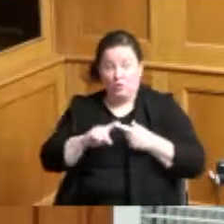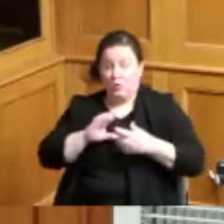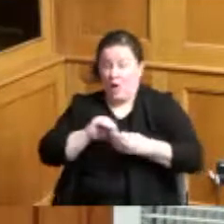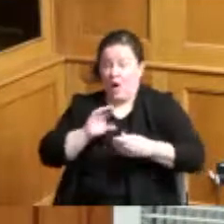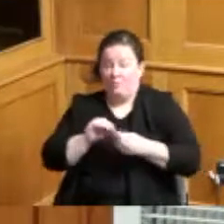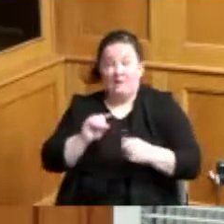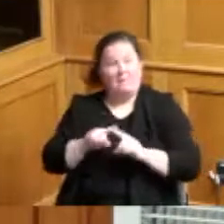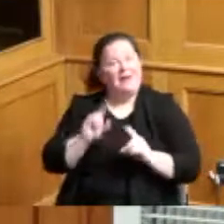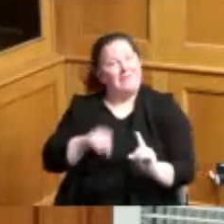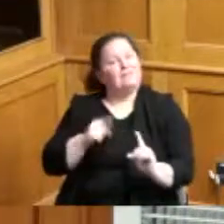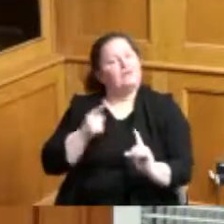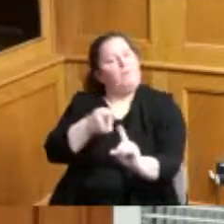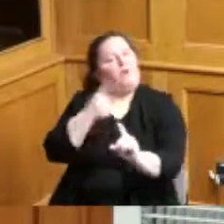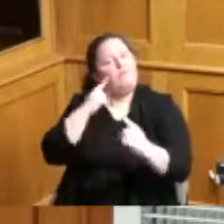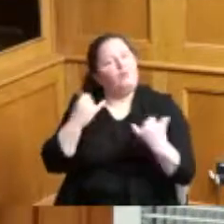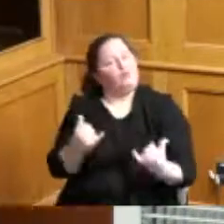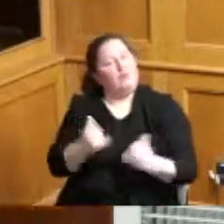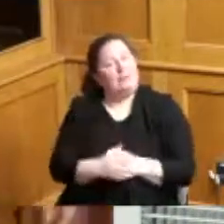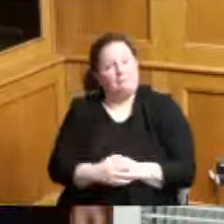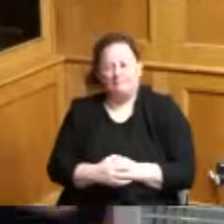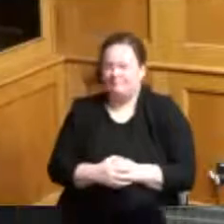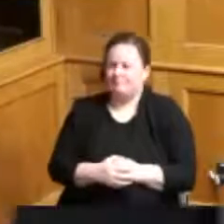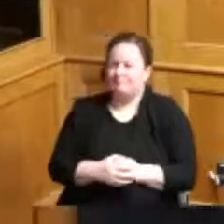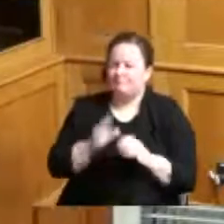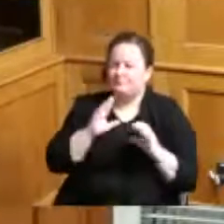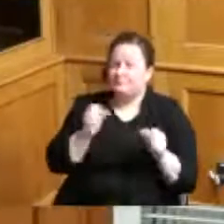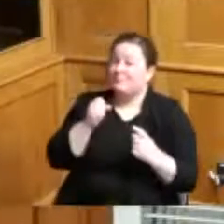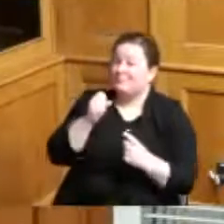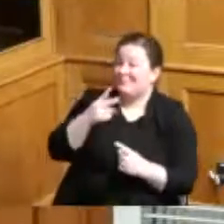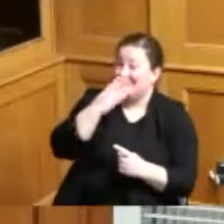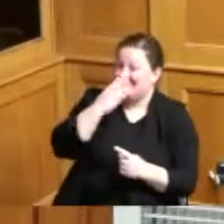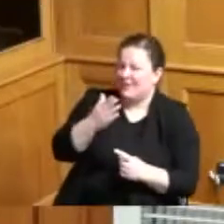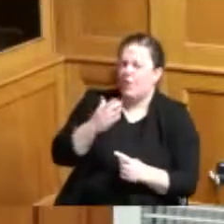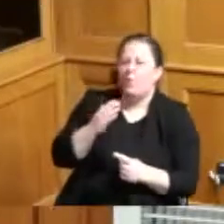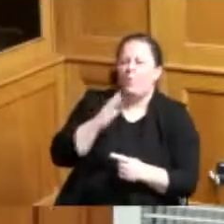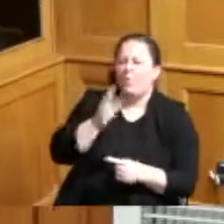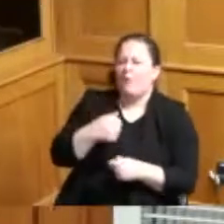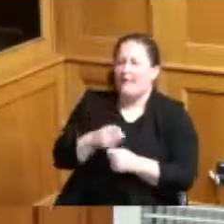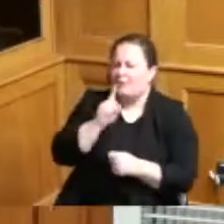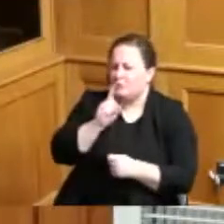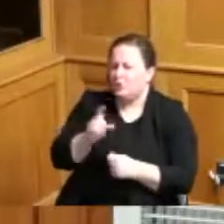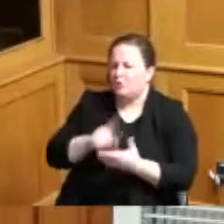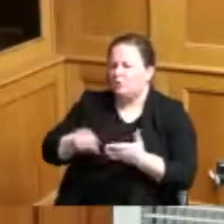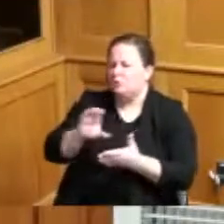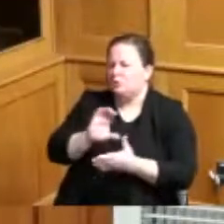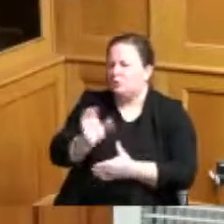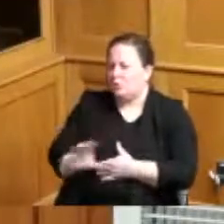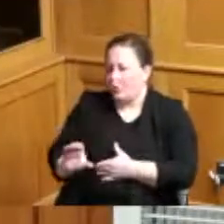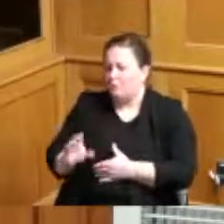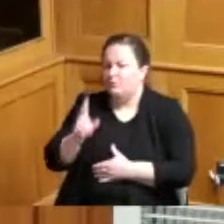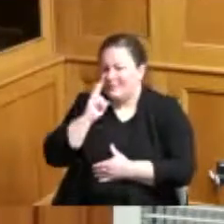the hearing sure we'll make sure no one's on the zone for the sidewalk repair replacement